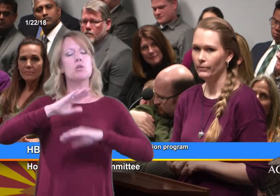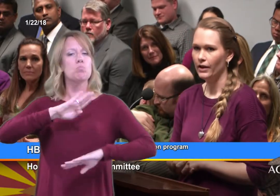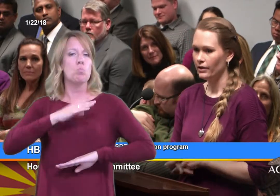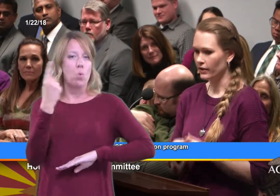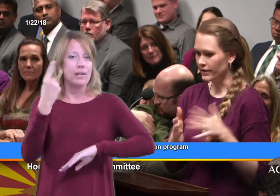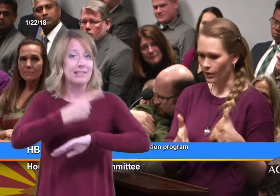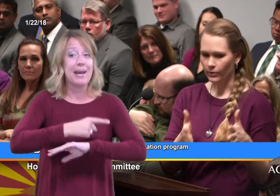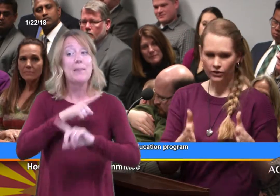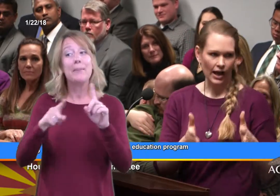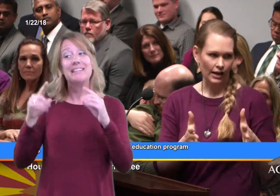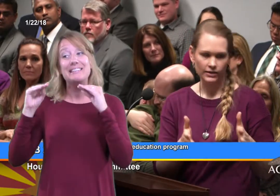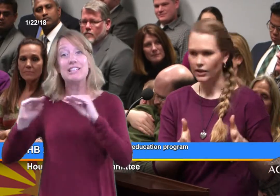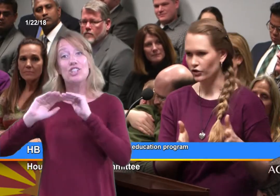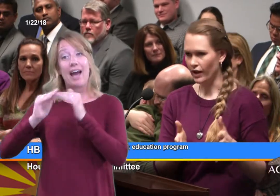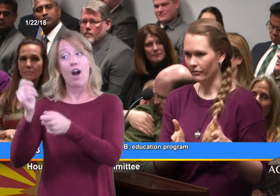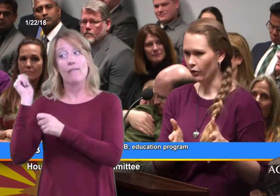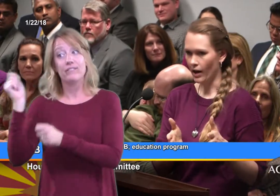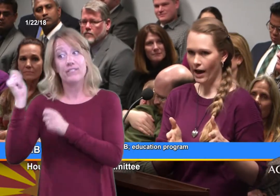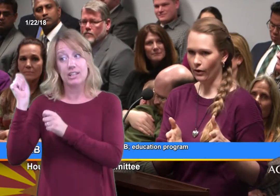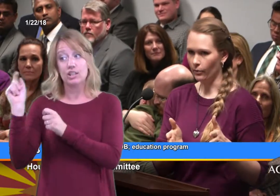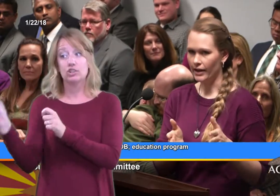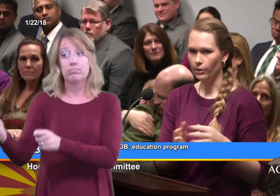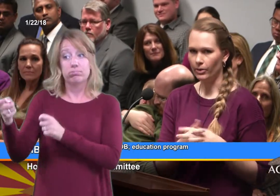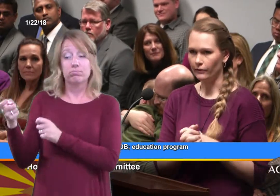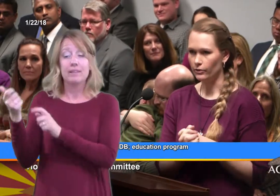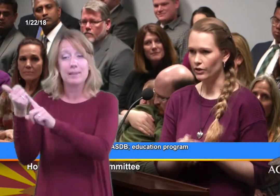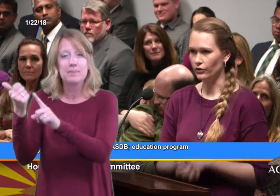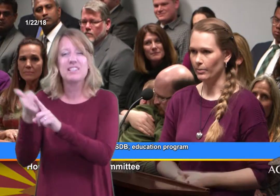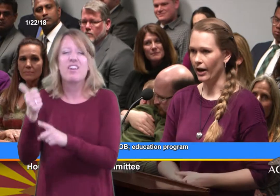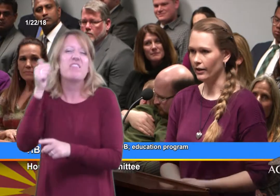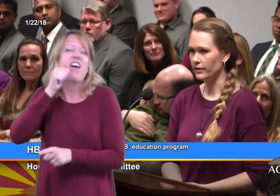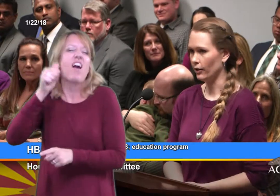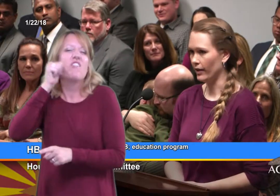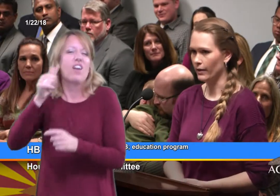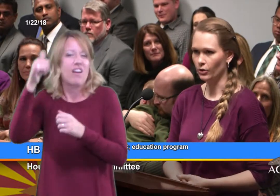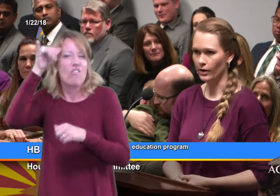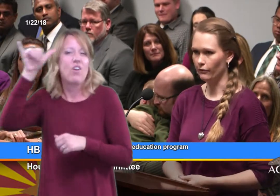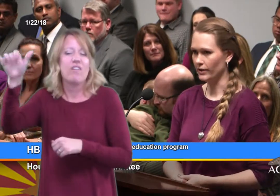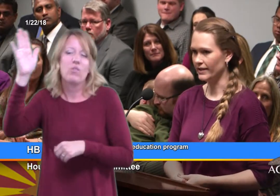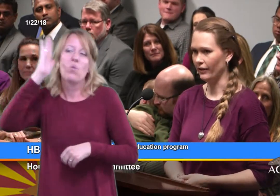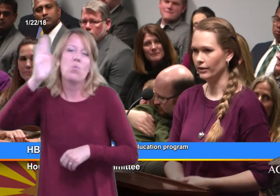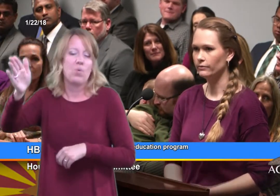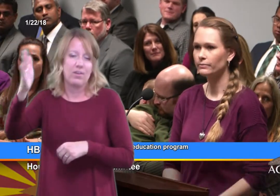You can sit with a child we teach them for one hour a week, but if you teach the parents, they're with them 24/7